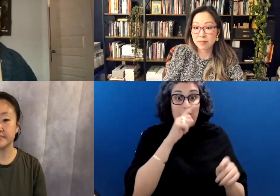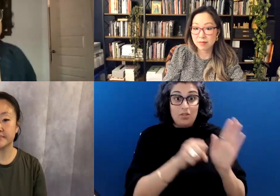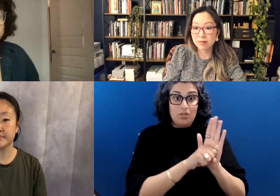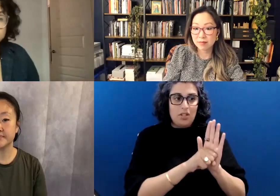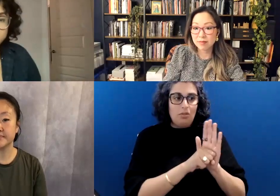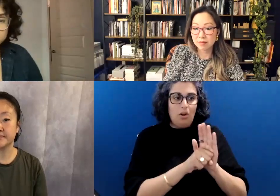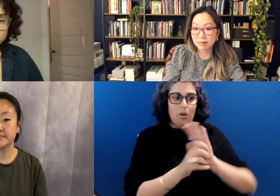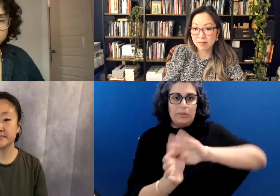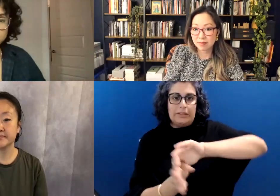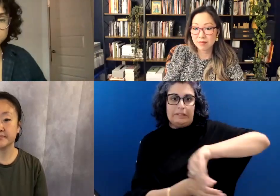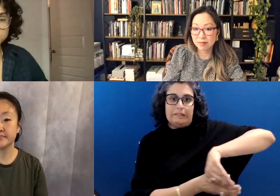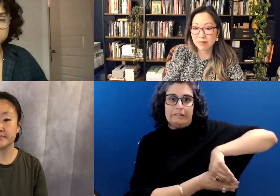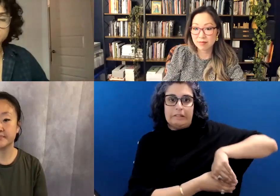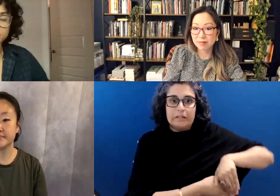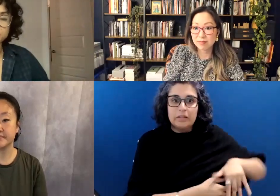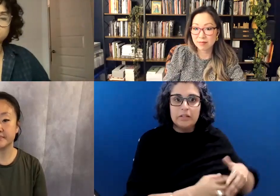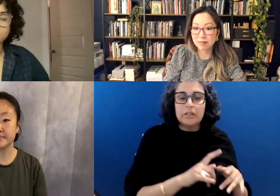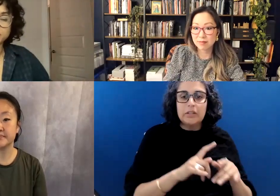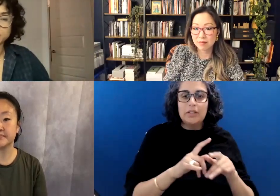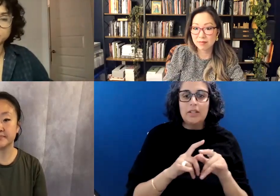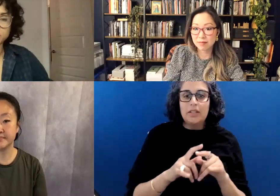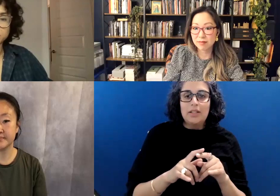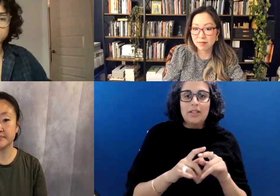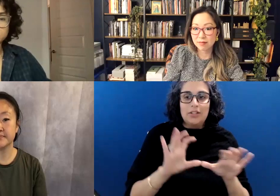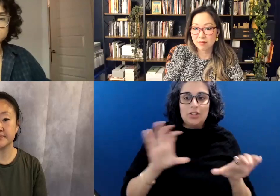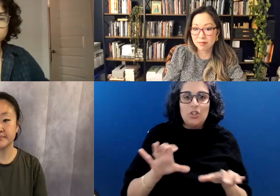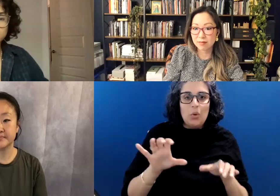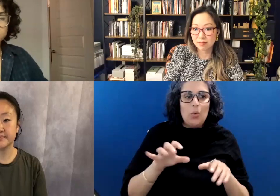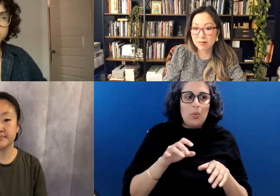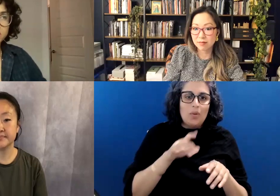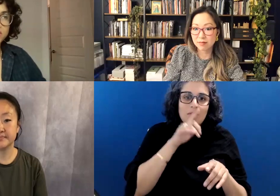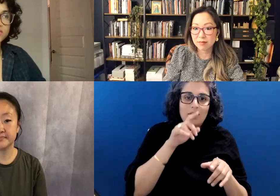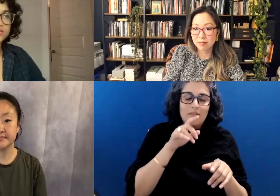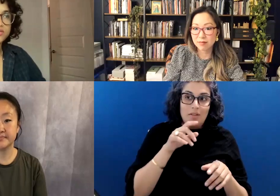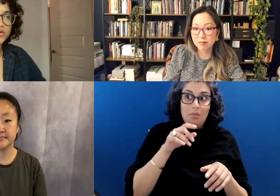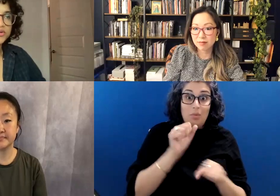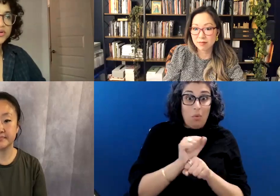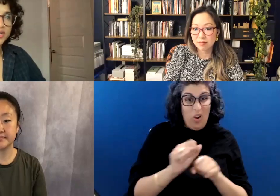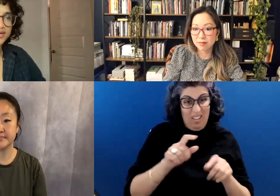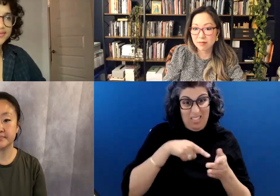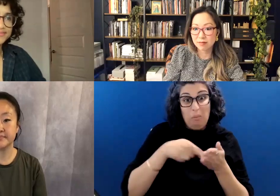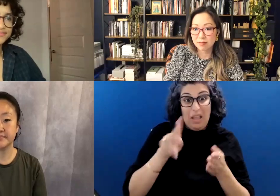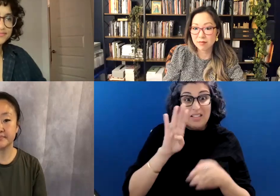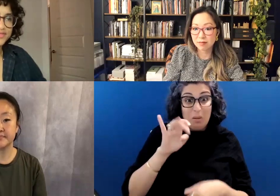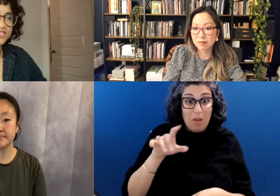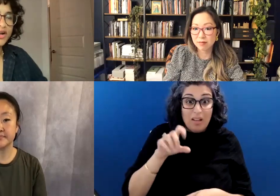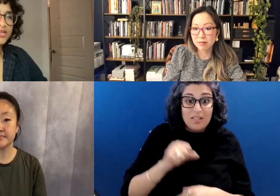side enough to, you know, to kind of do the practical work that pays the bills so it's